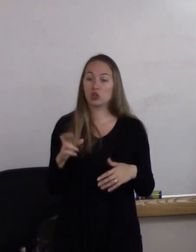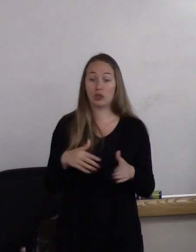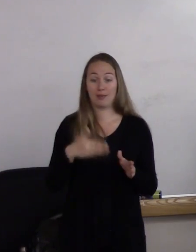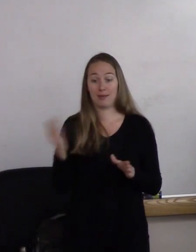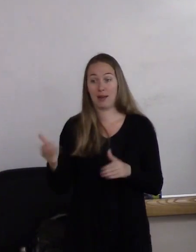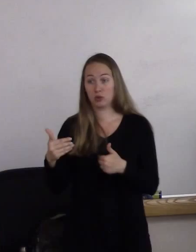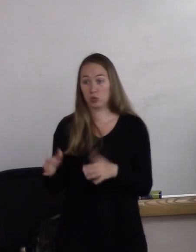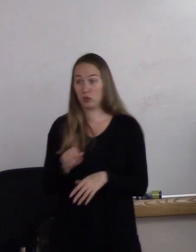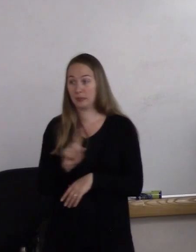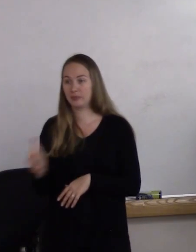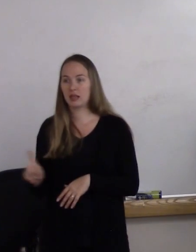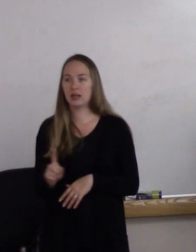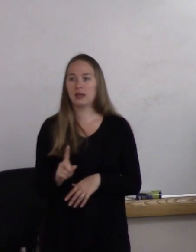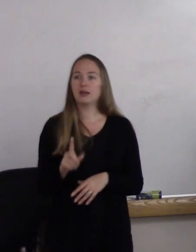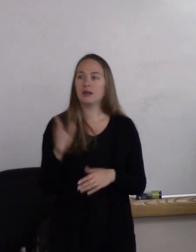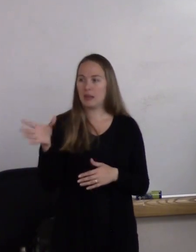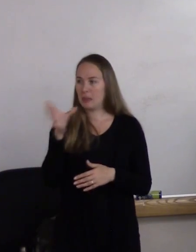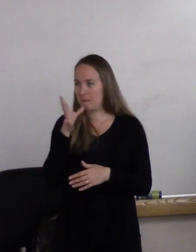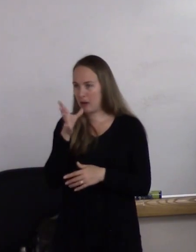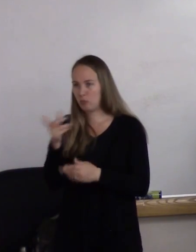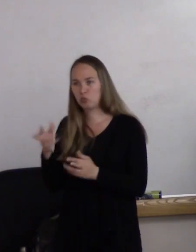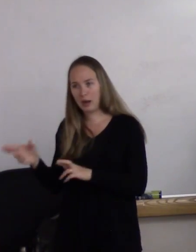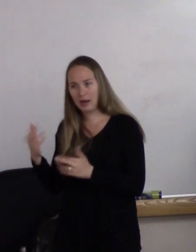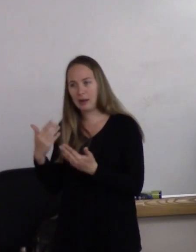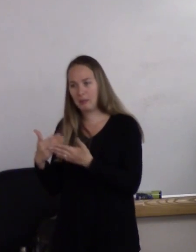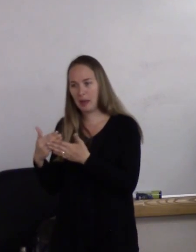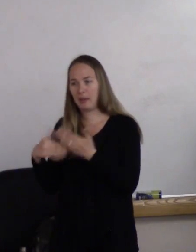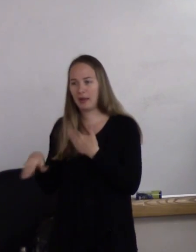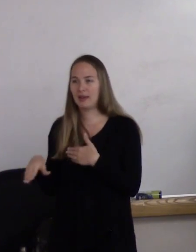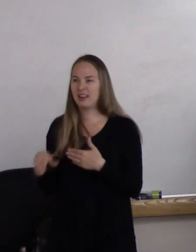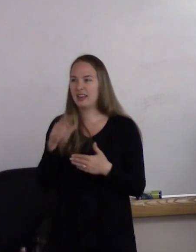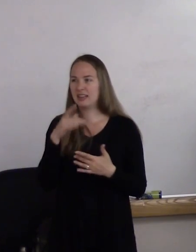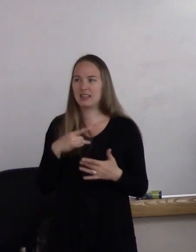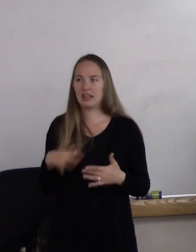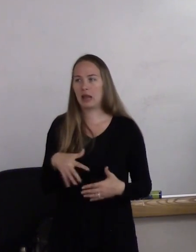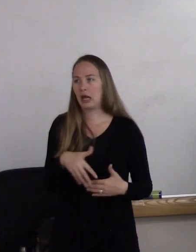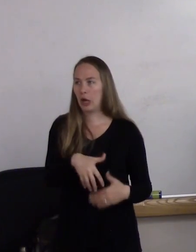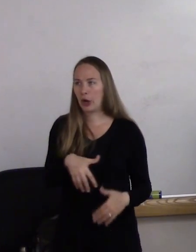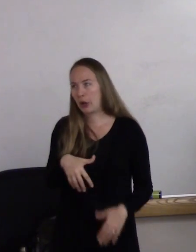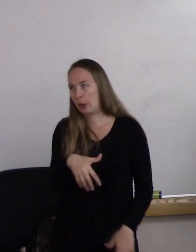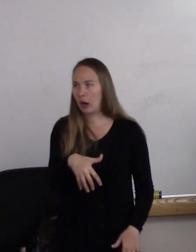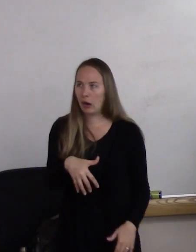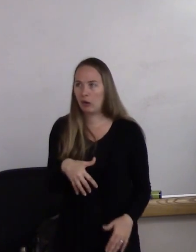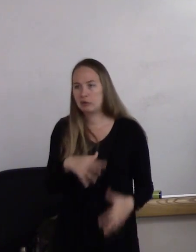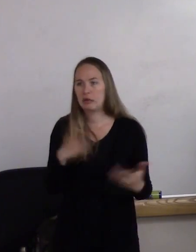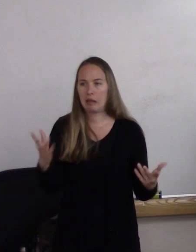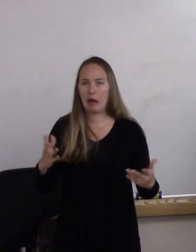and this mom's ready to have the baby too. She doesn't like carrying it around. That's kind of a lot. Her back's hurting a little bit.